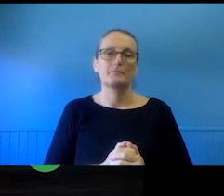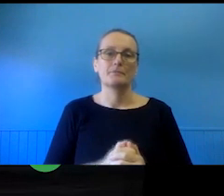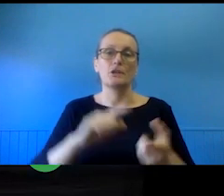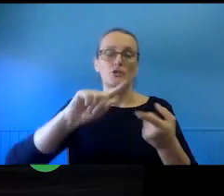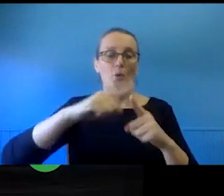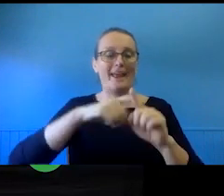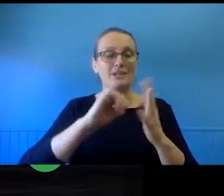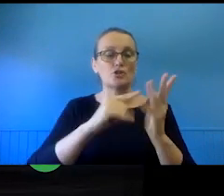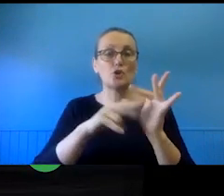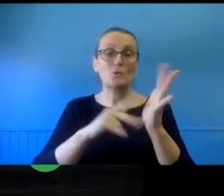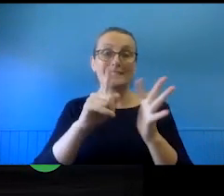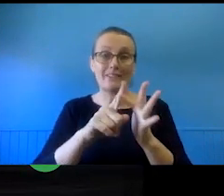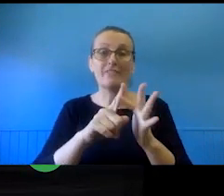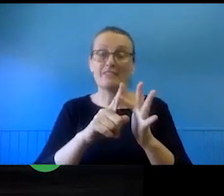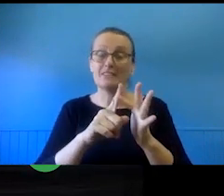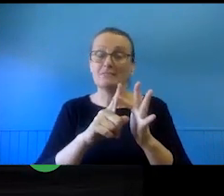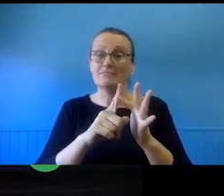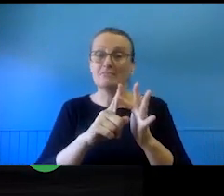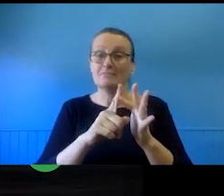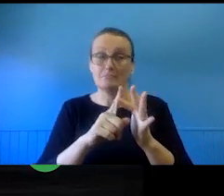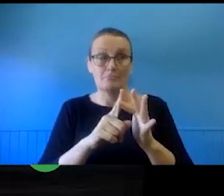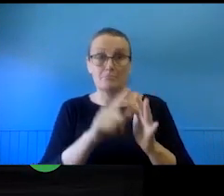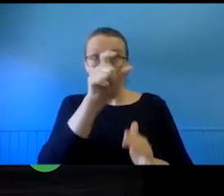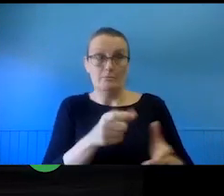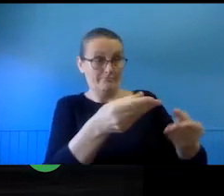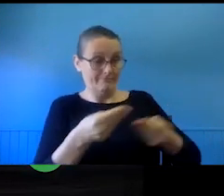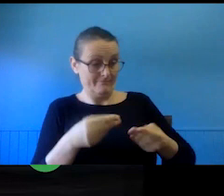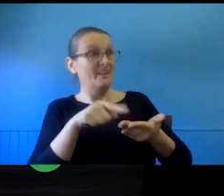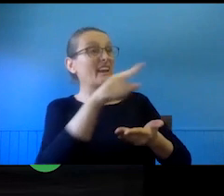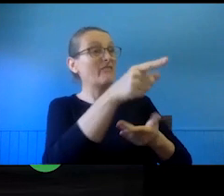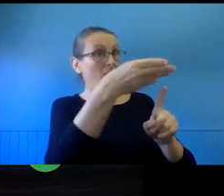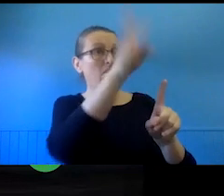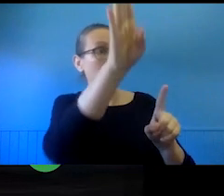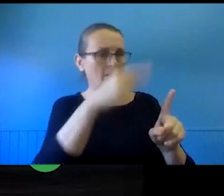take legal action for copyright infringement by third parties. So,